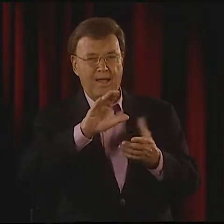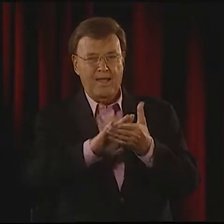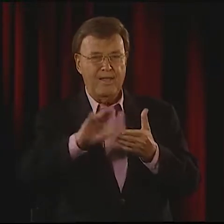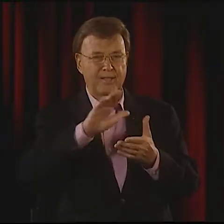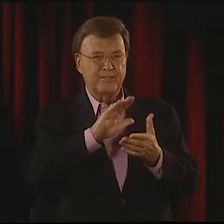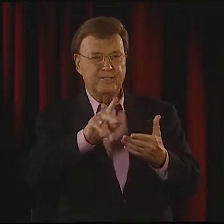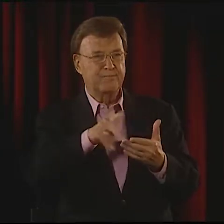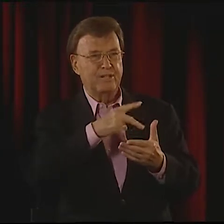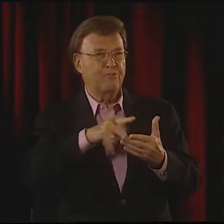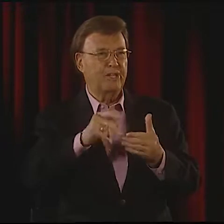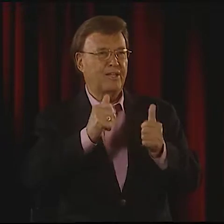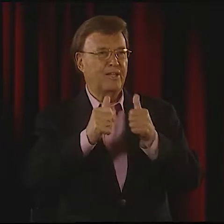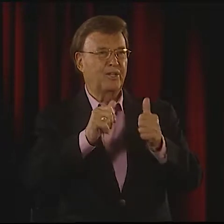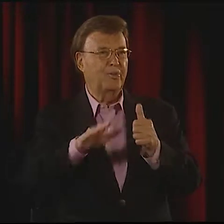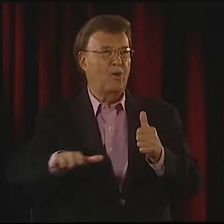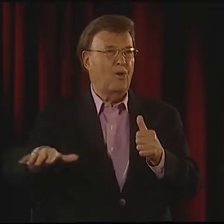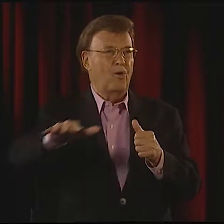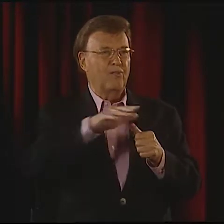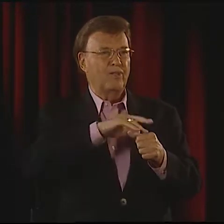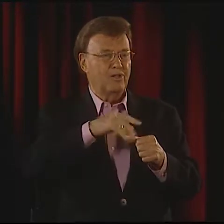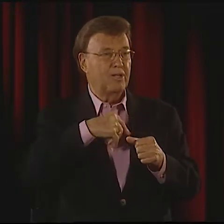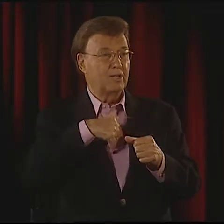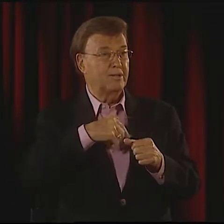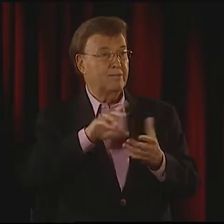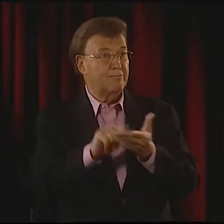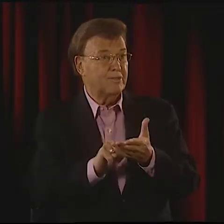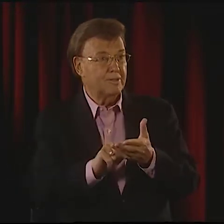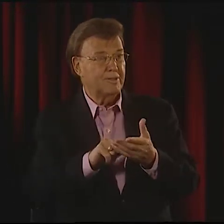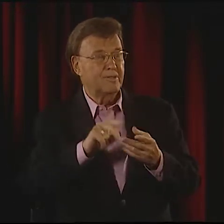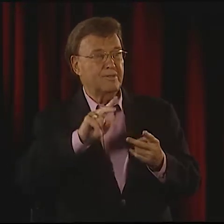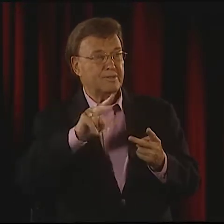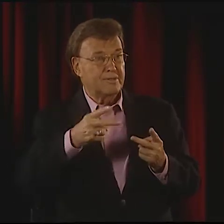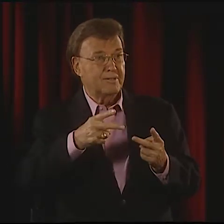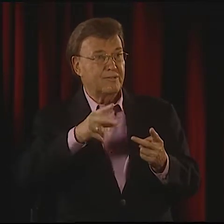SOME POEMS THAT WERE PRINTED IN THE AMERICAN COLLEGE POETIC COMPETITION VOLUME,